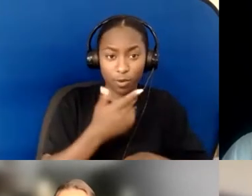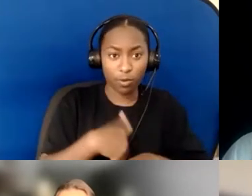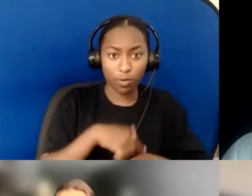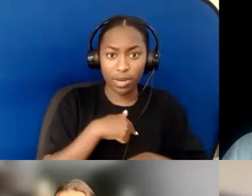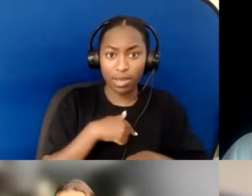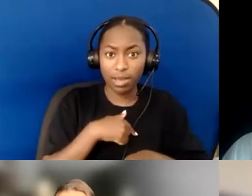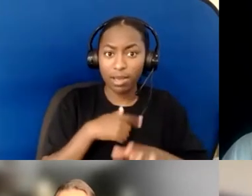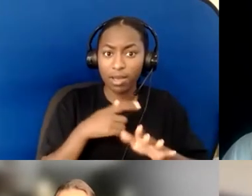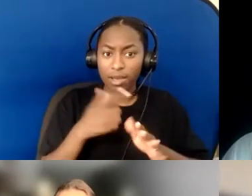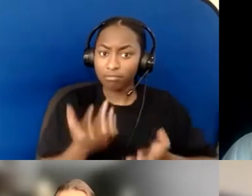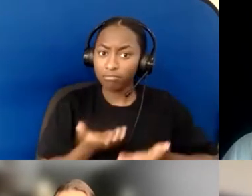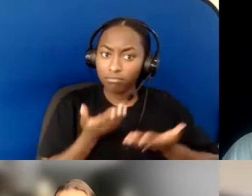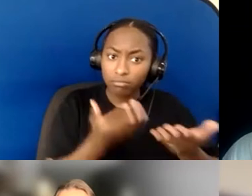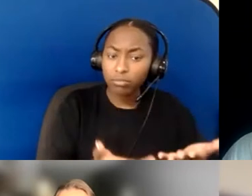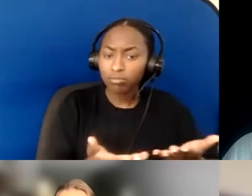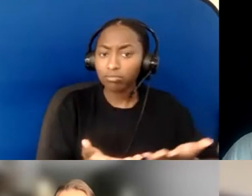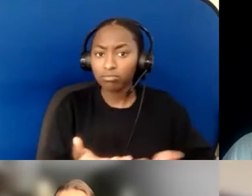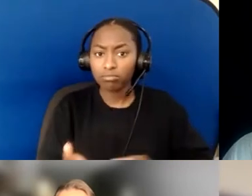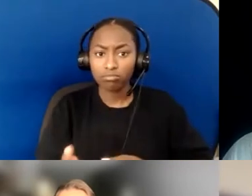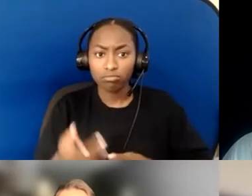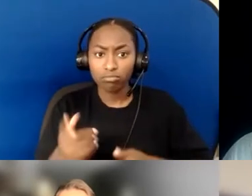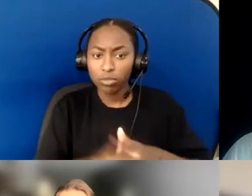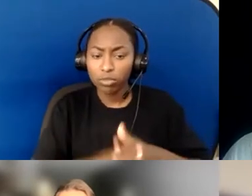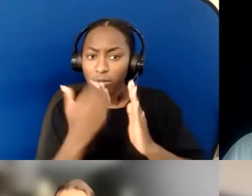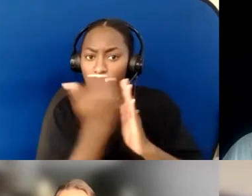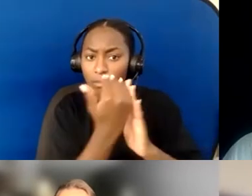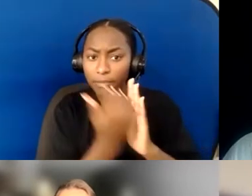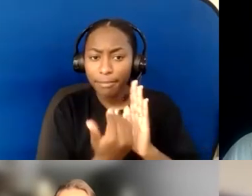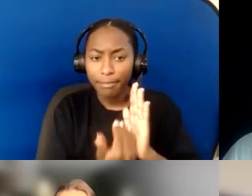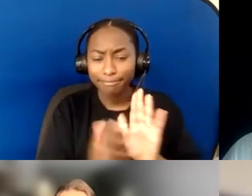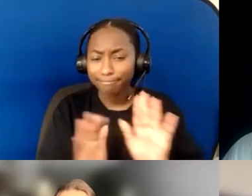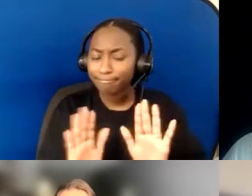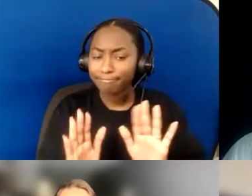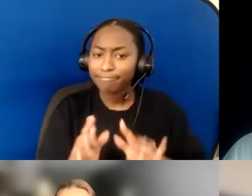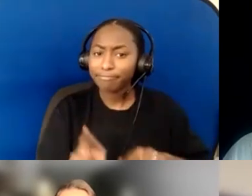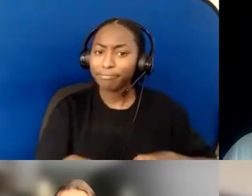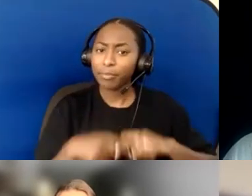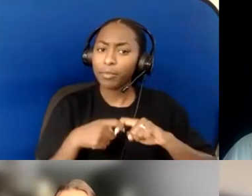and all of these things, what are we hearing first to inform all of those decisions?